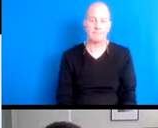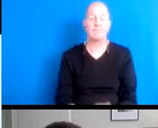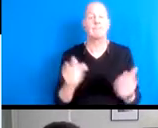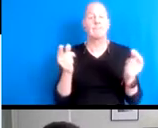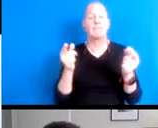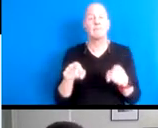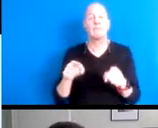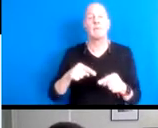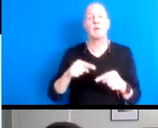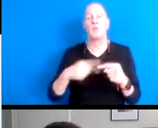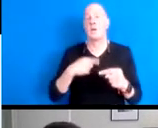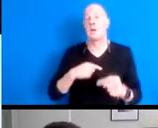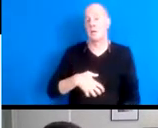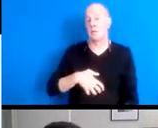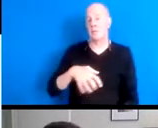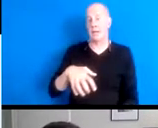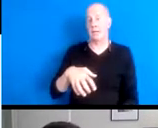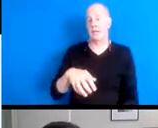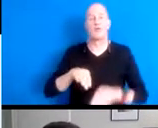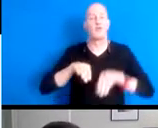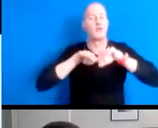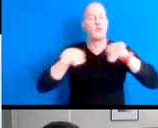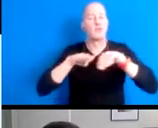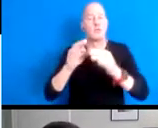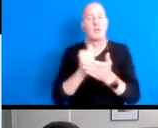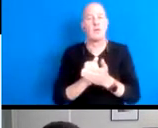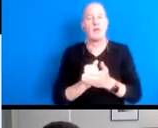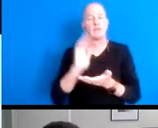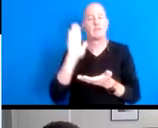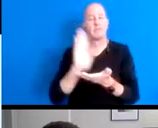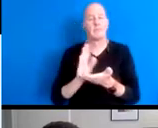Swimming was a practice that help to relieve my physical and emotional stress.